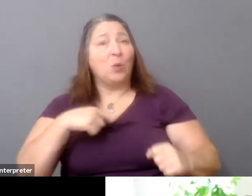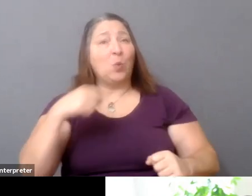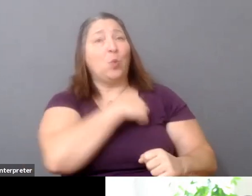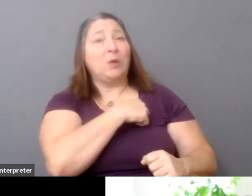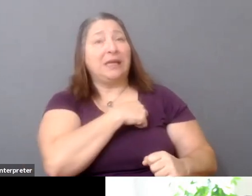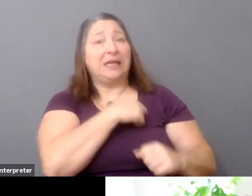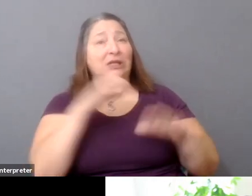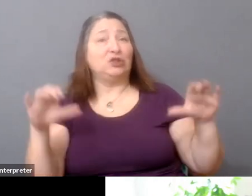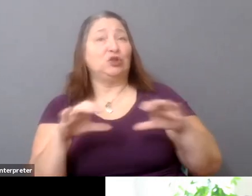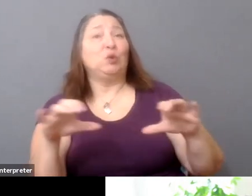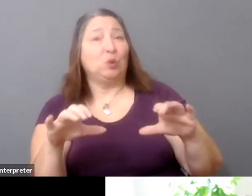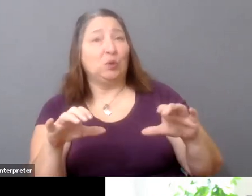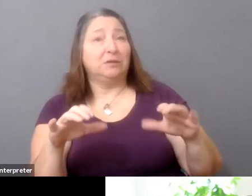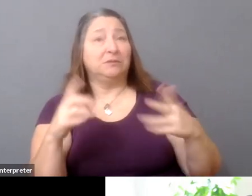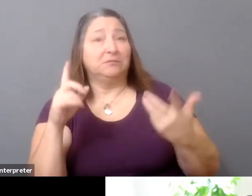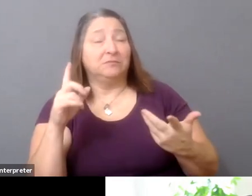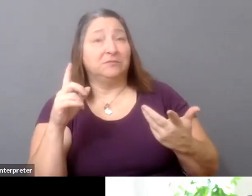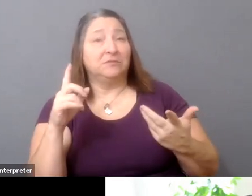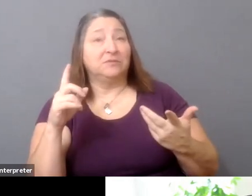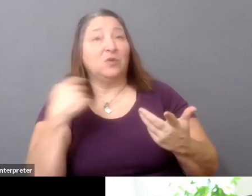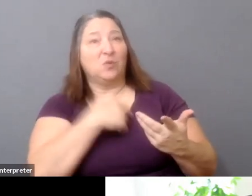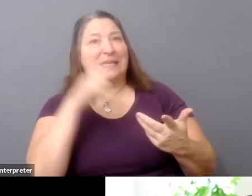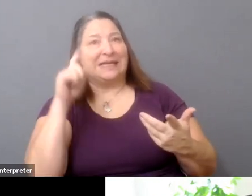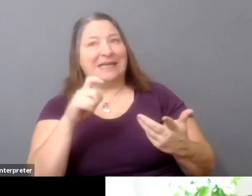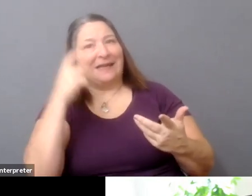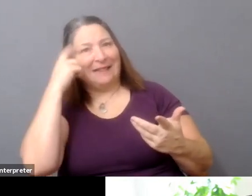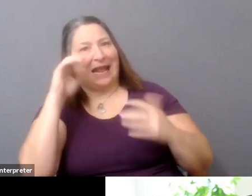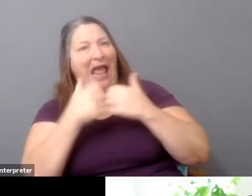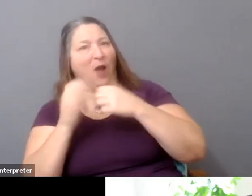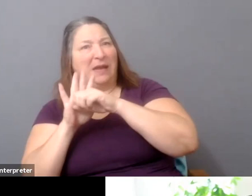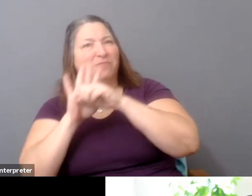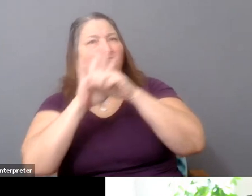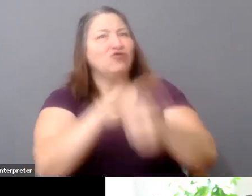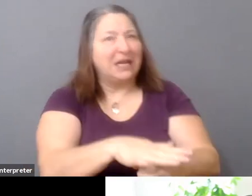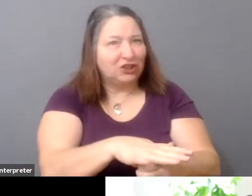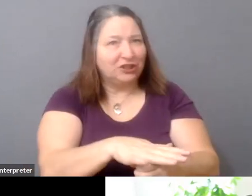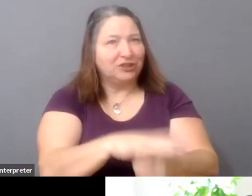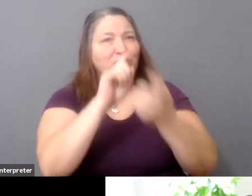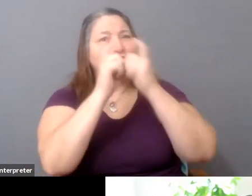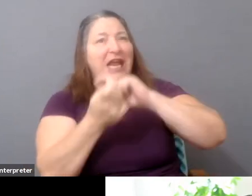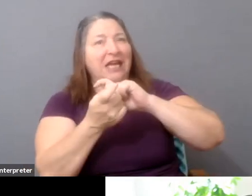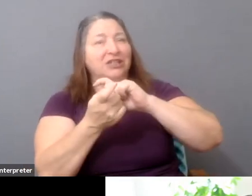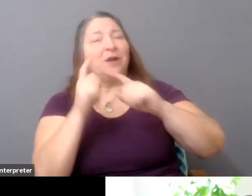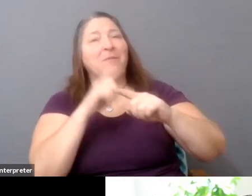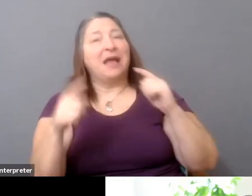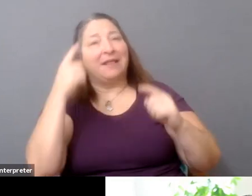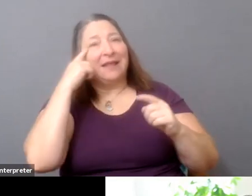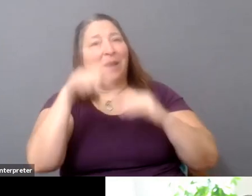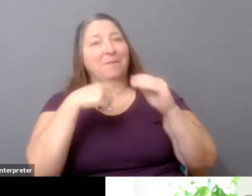The pressure absolutely needs to be brought to bear, but what can we do? And I think about regional circuits. You know, there's a lot of regional audiences